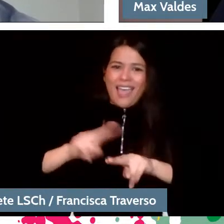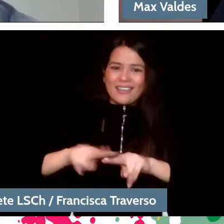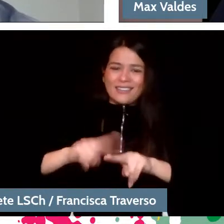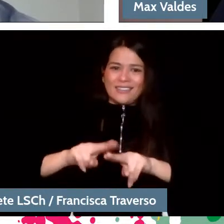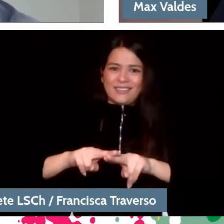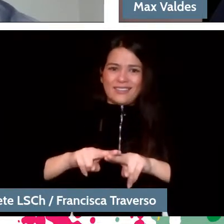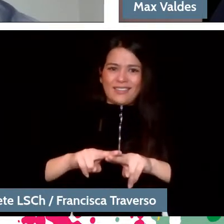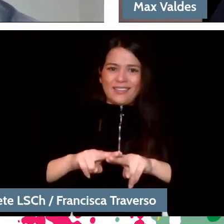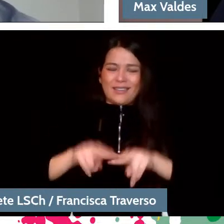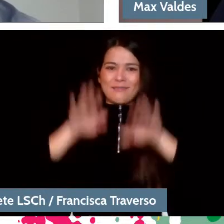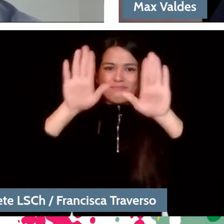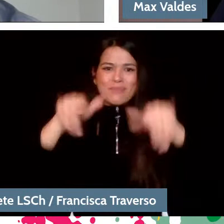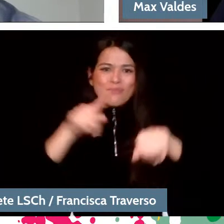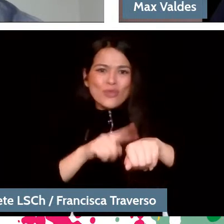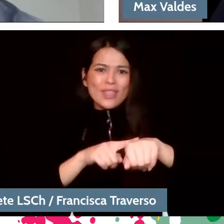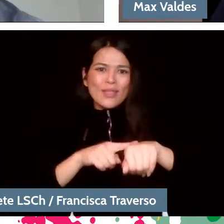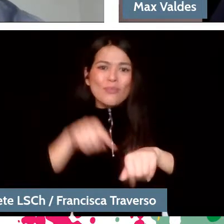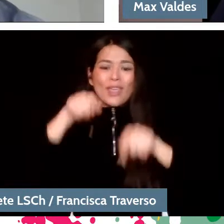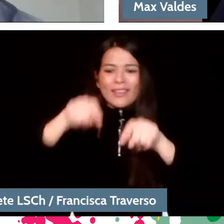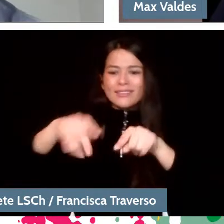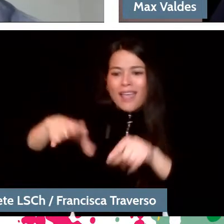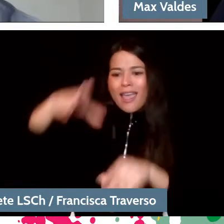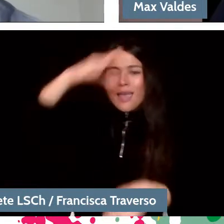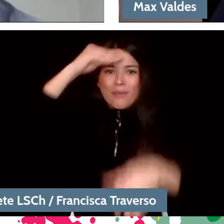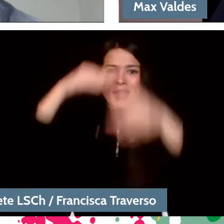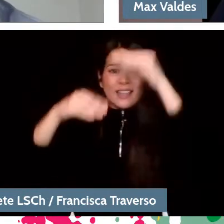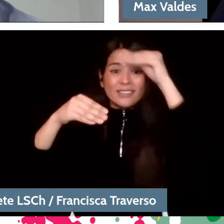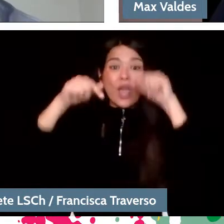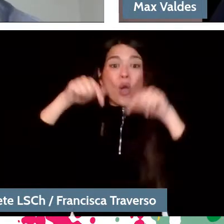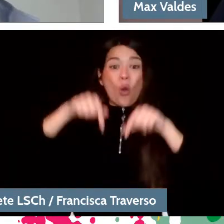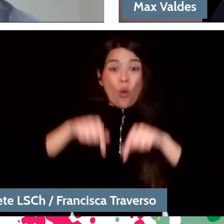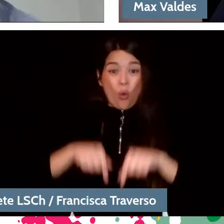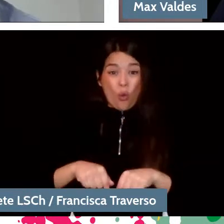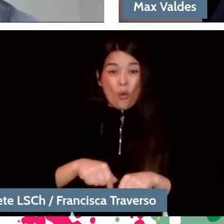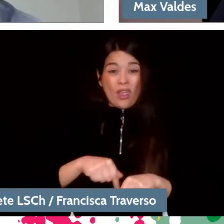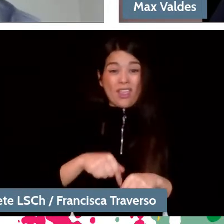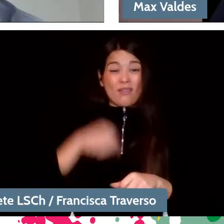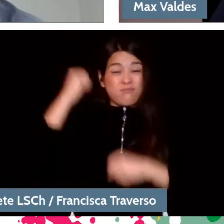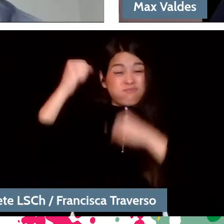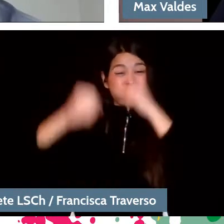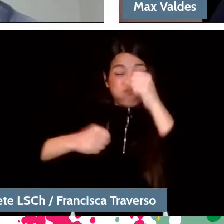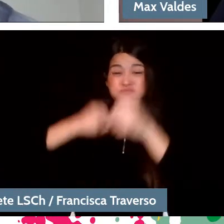And in all that experience. Today, twenty something years later, there are still more recordings,